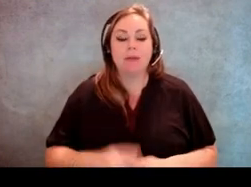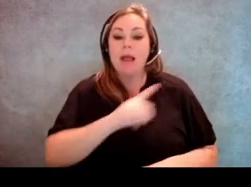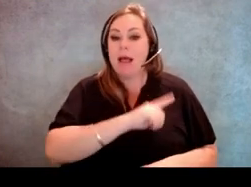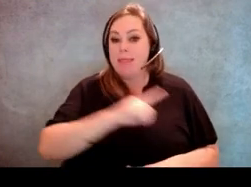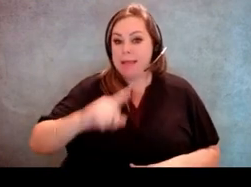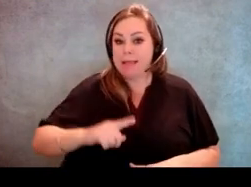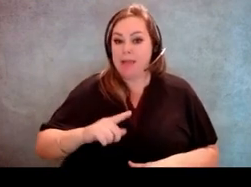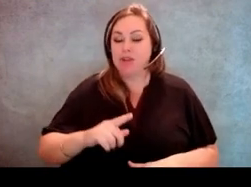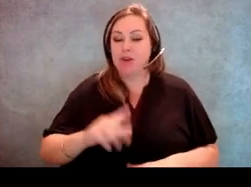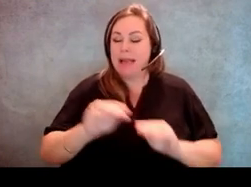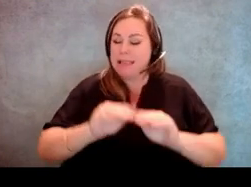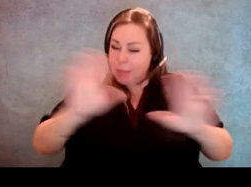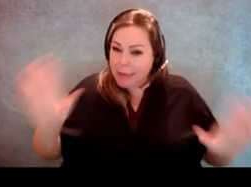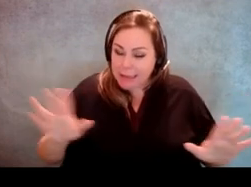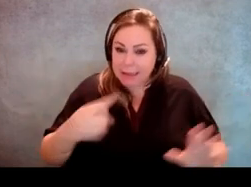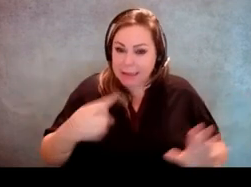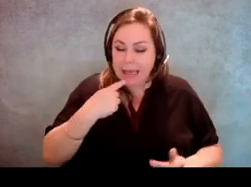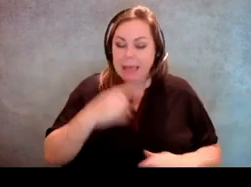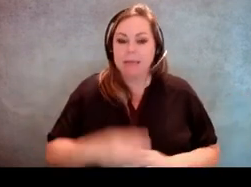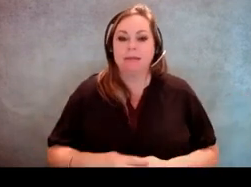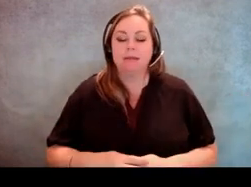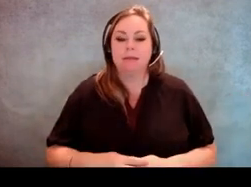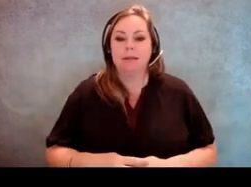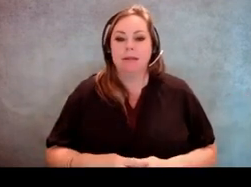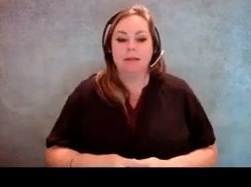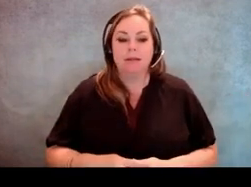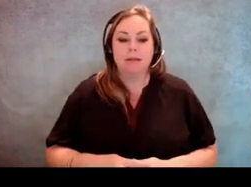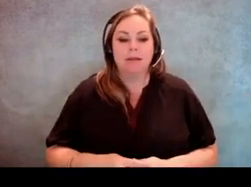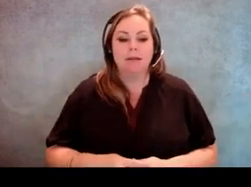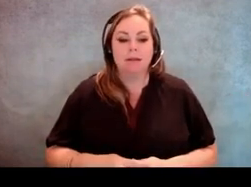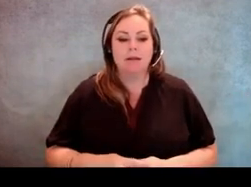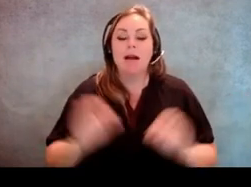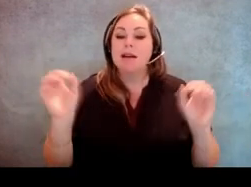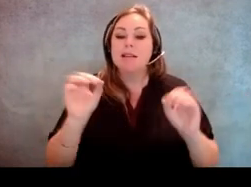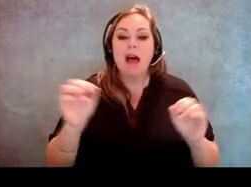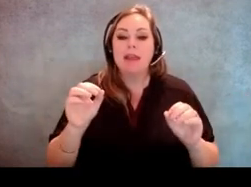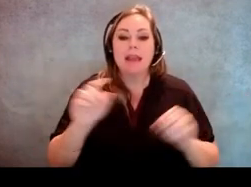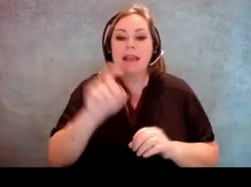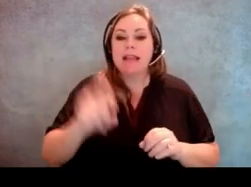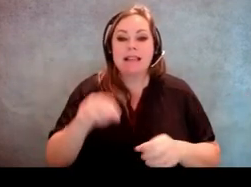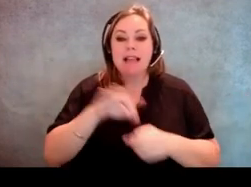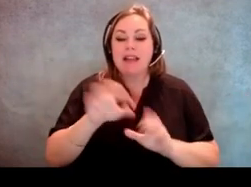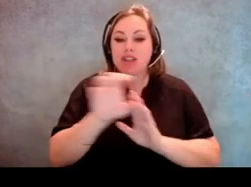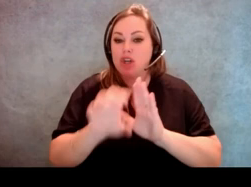made it explicitly clear now that nothing in the Texas elections code limits